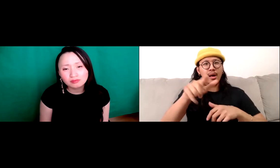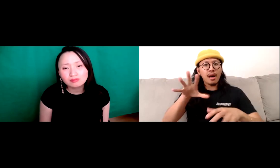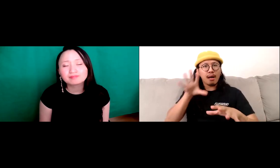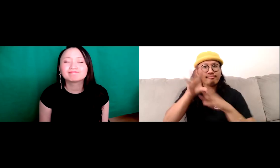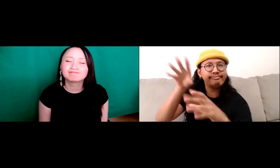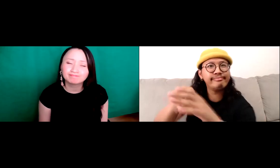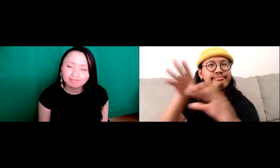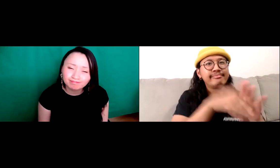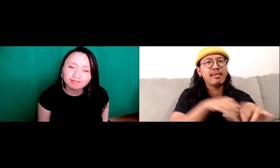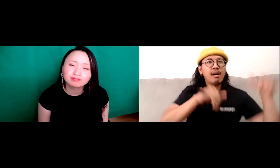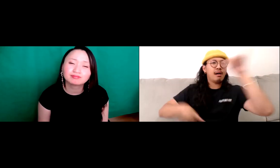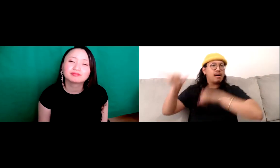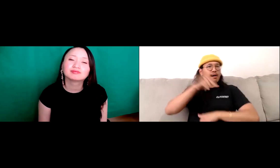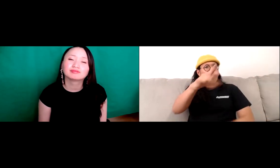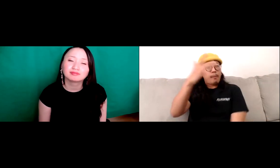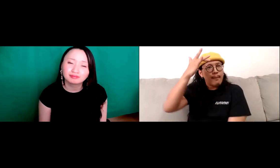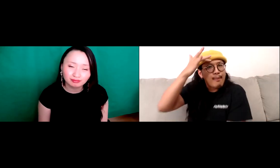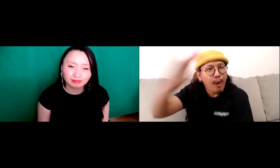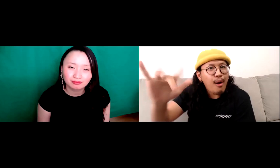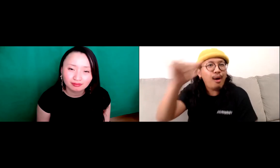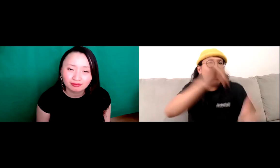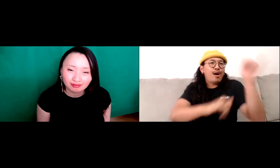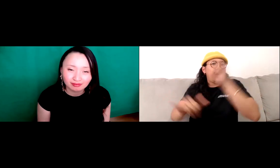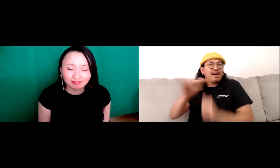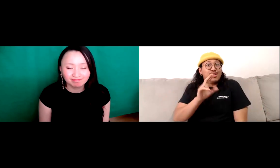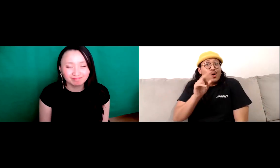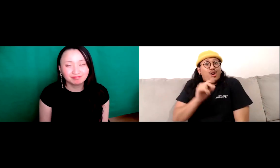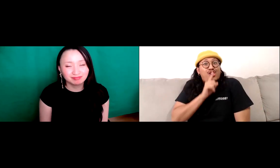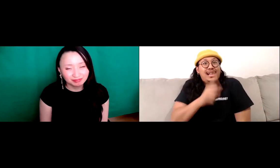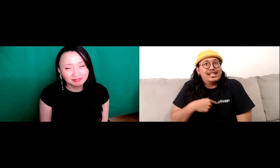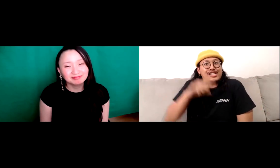will, you know I was going to get involved in everything they were just like, wow, you're